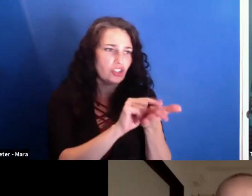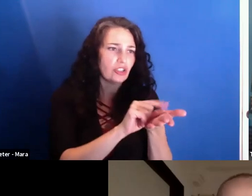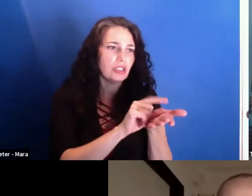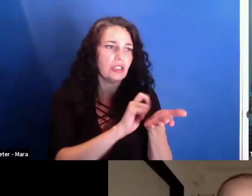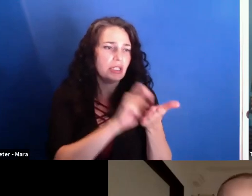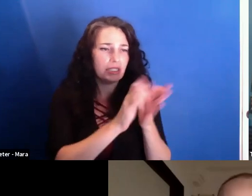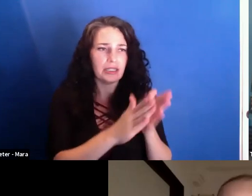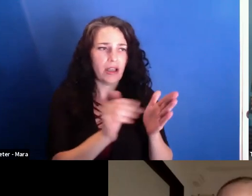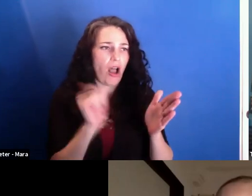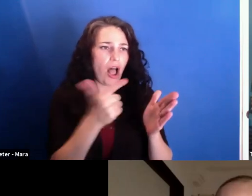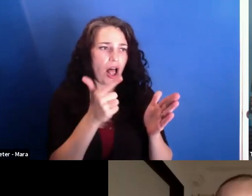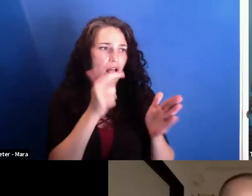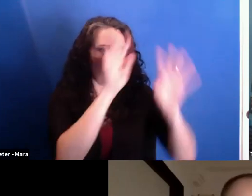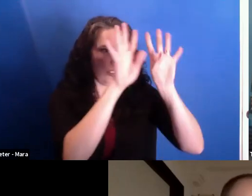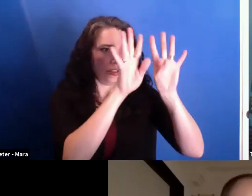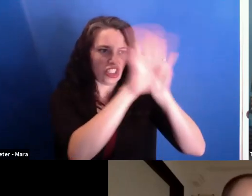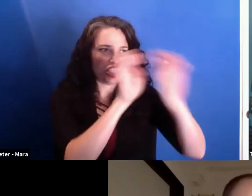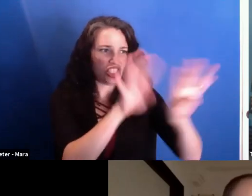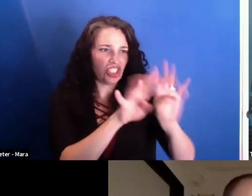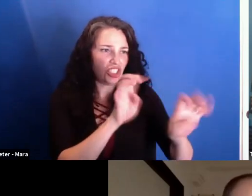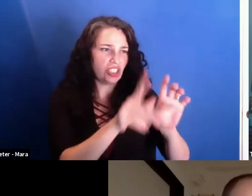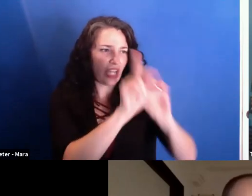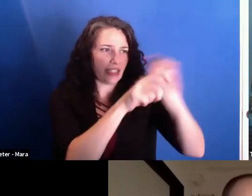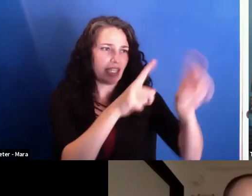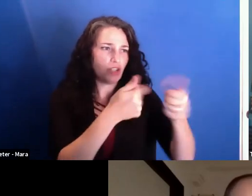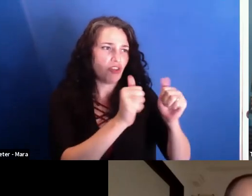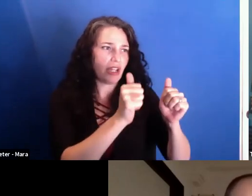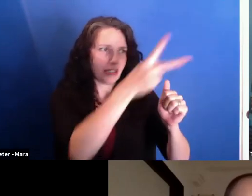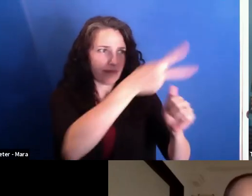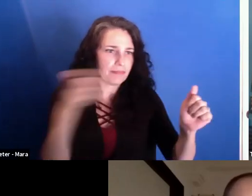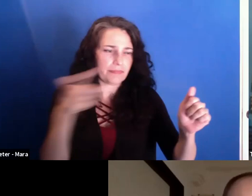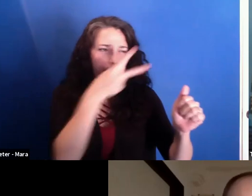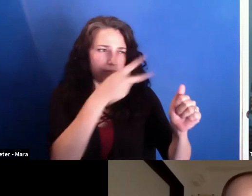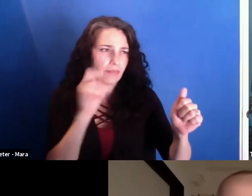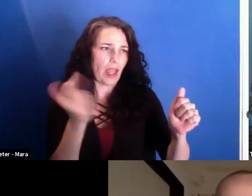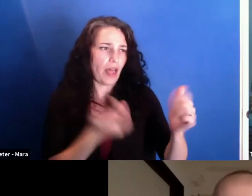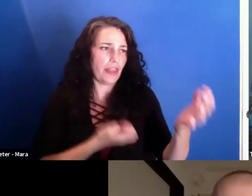and put them immediately on TV that it wouldn't be--